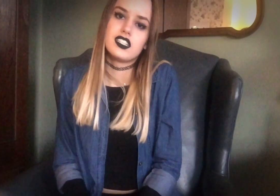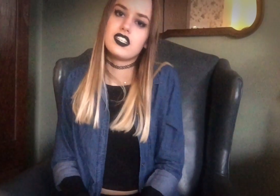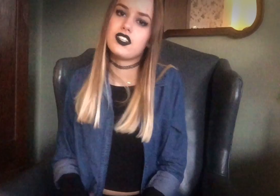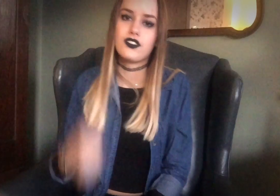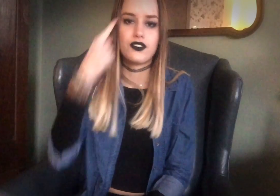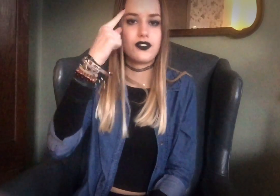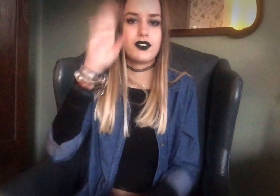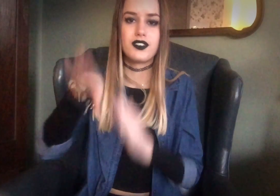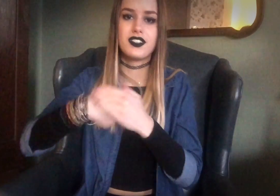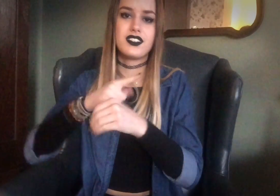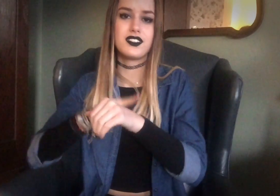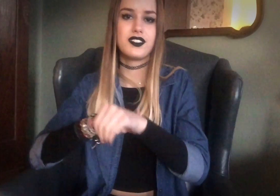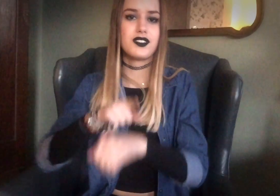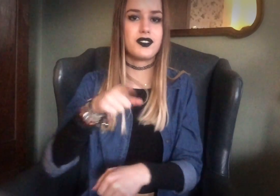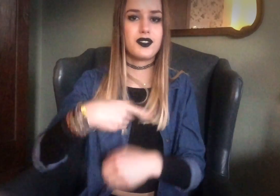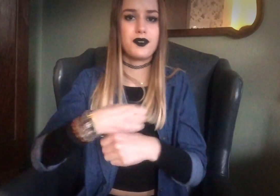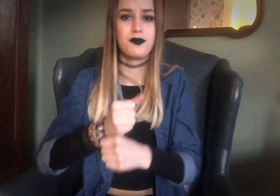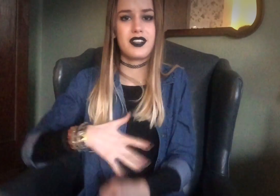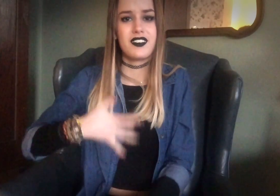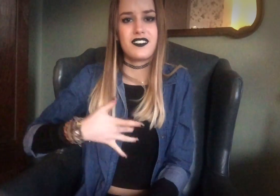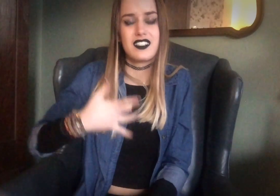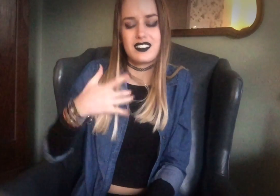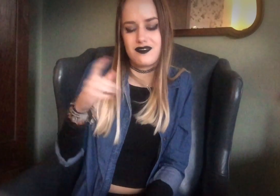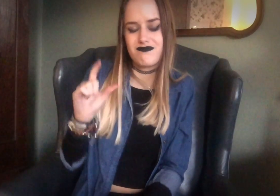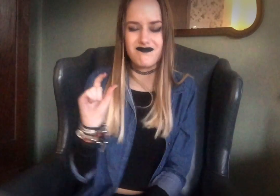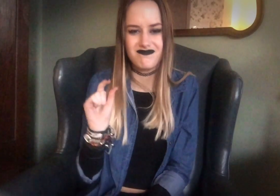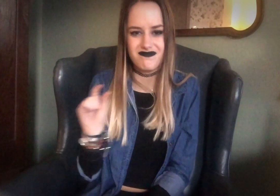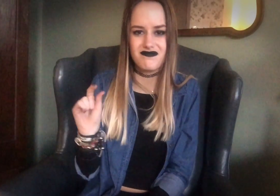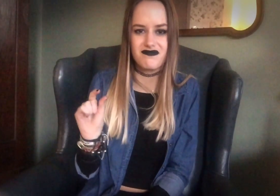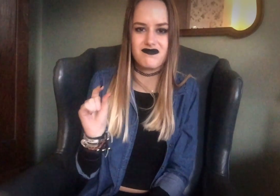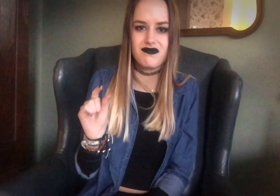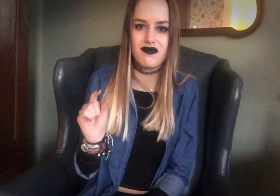For all the times that you made me feel small